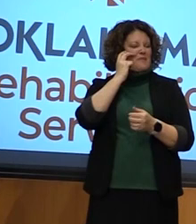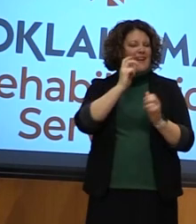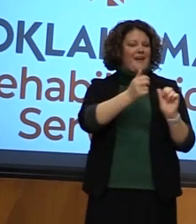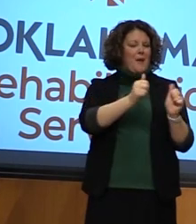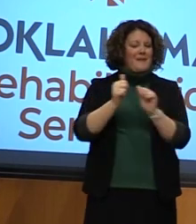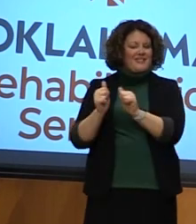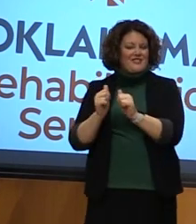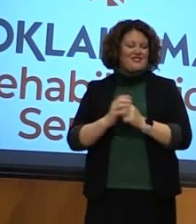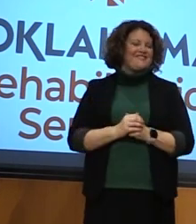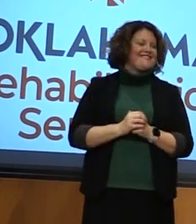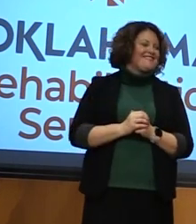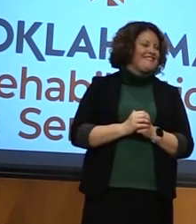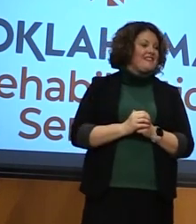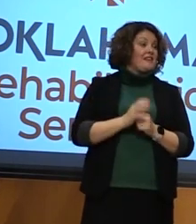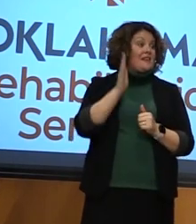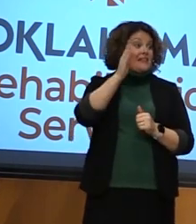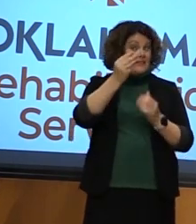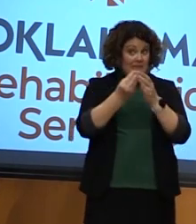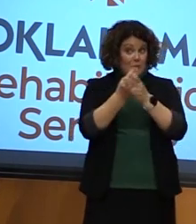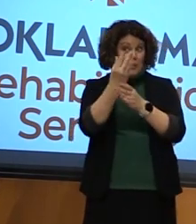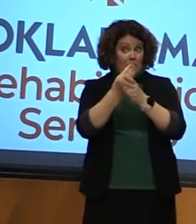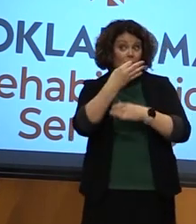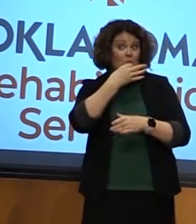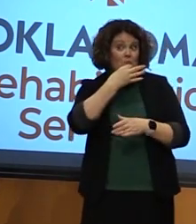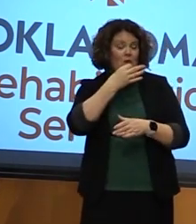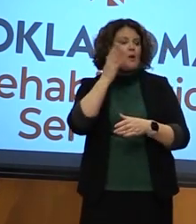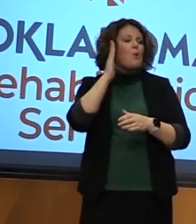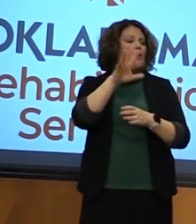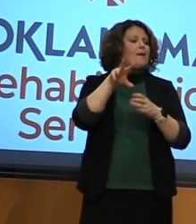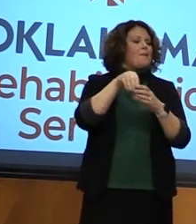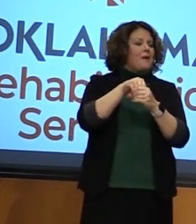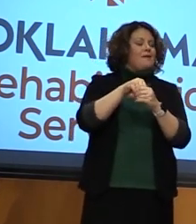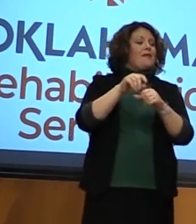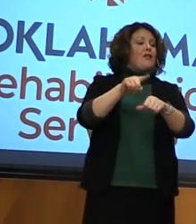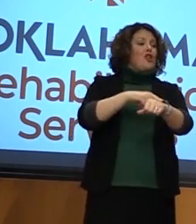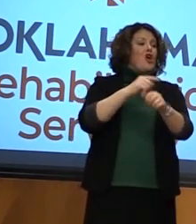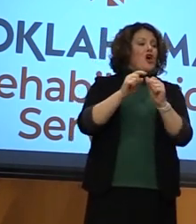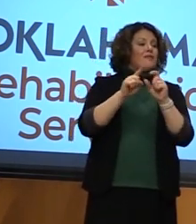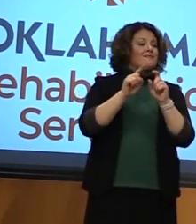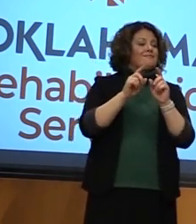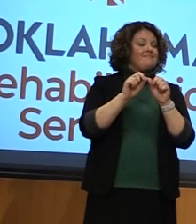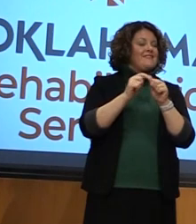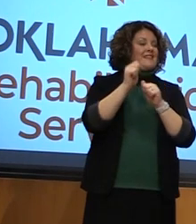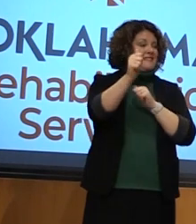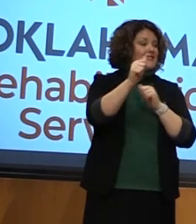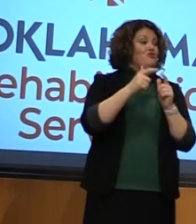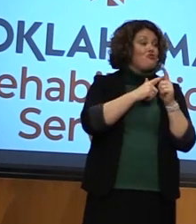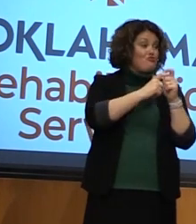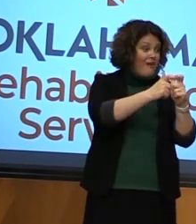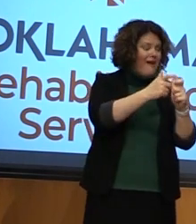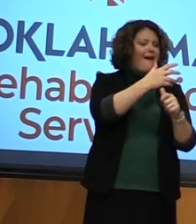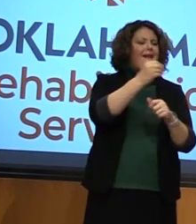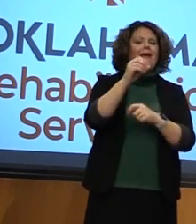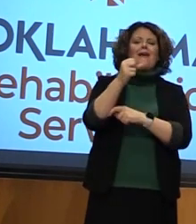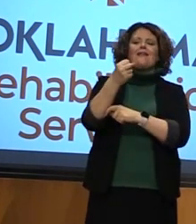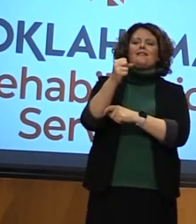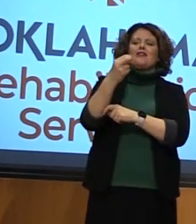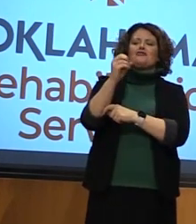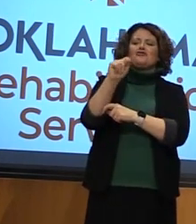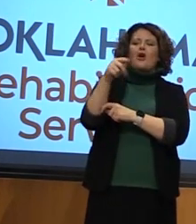This spring, she will also compete in the long distance run and shot put events. And whereas,